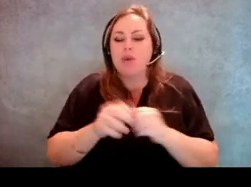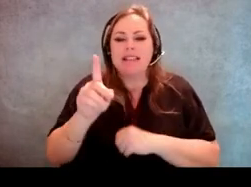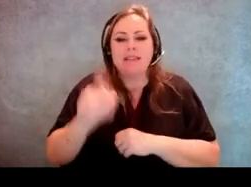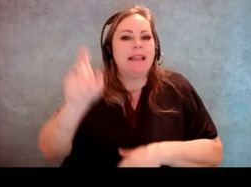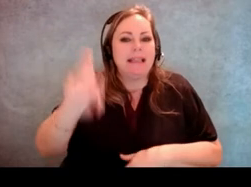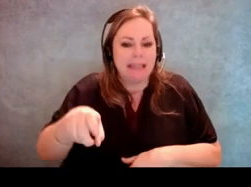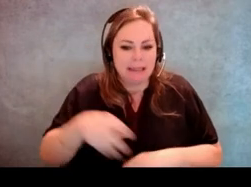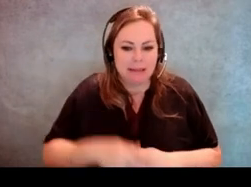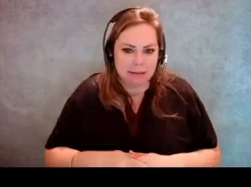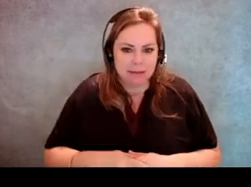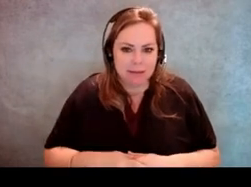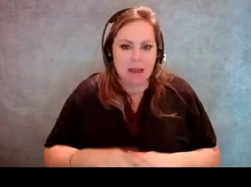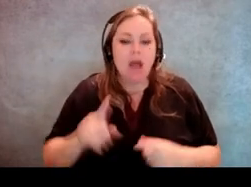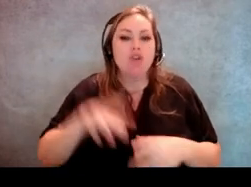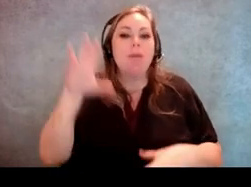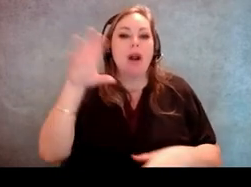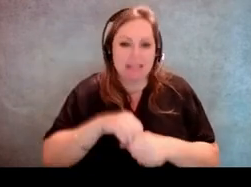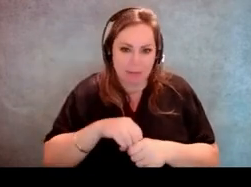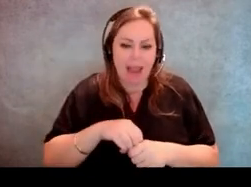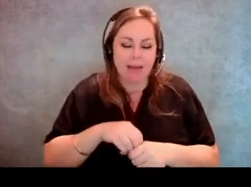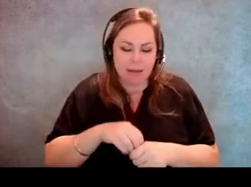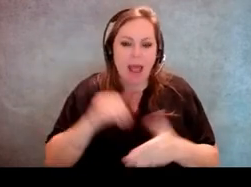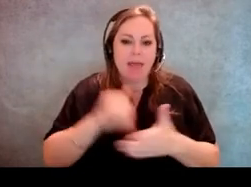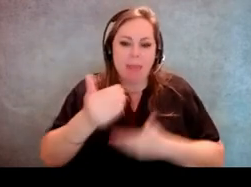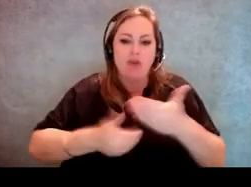needs in order to participate in the election process.